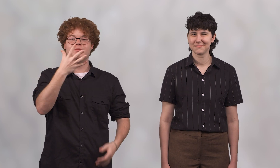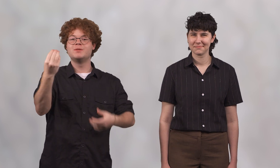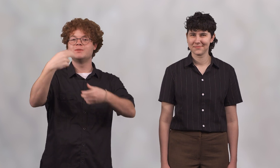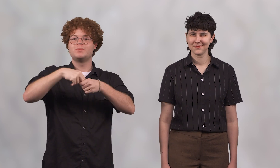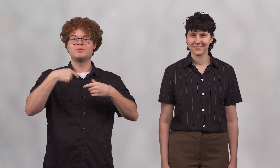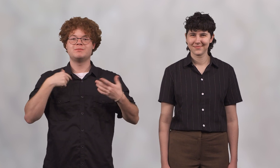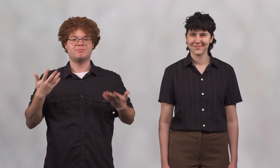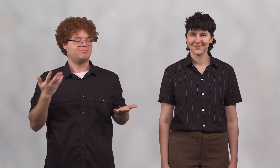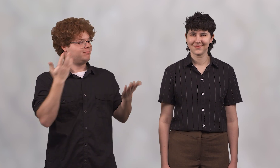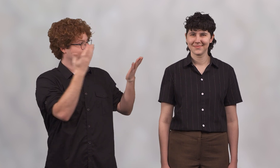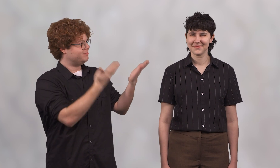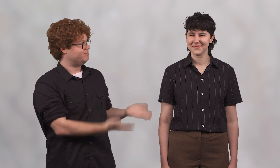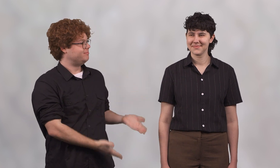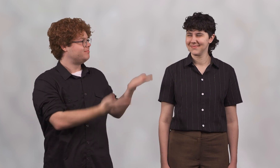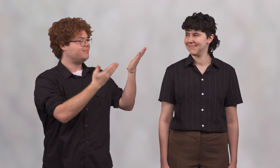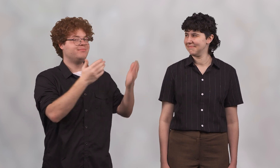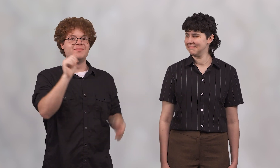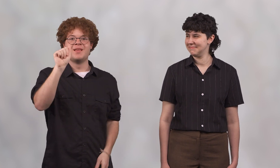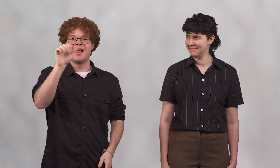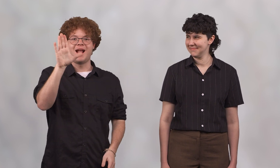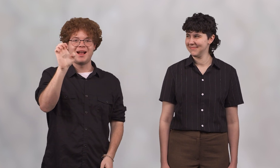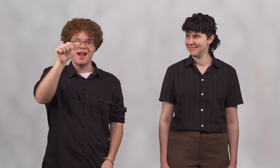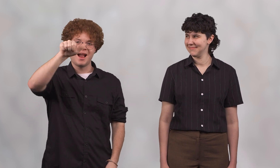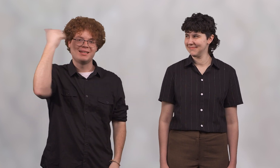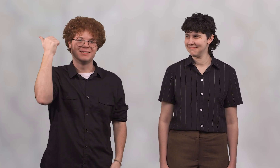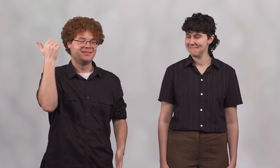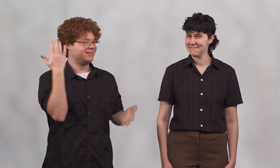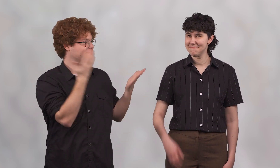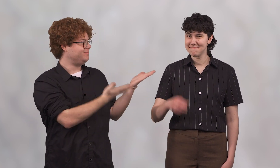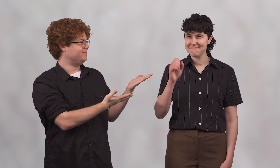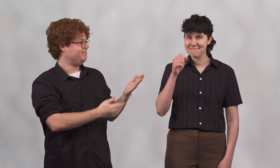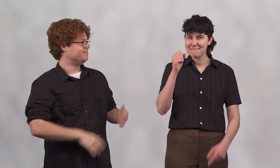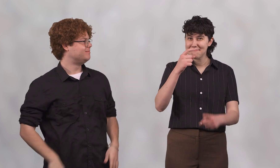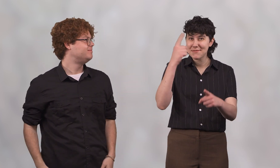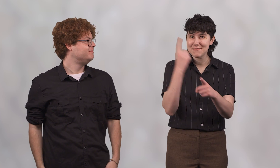I'm Ryker, and joining me is the one and only Ace!